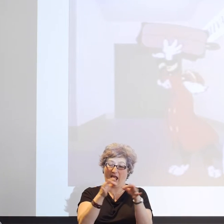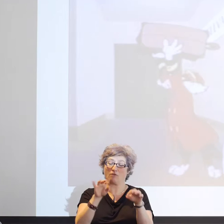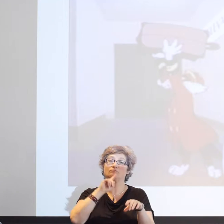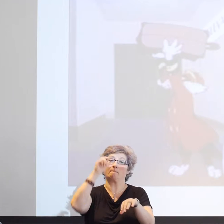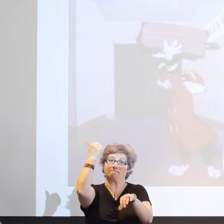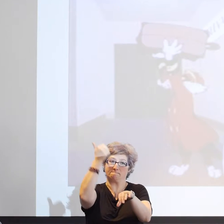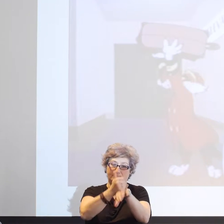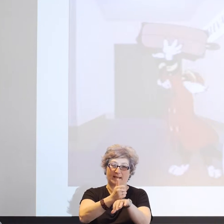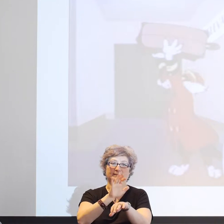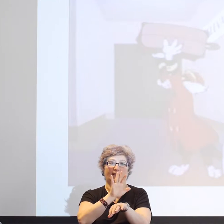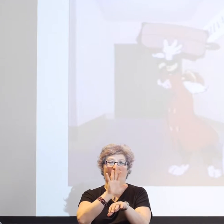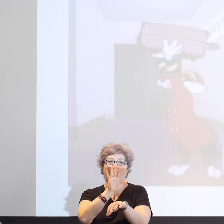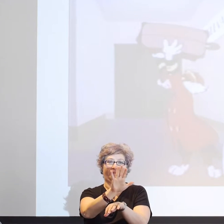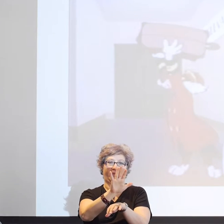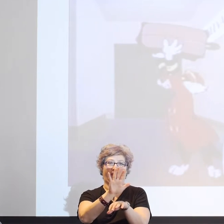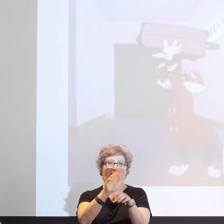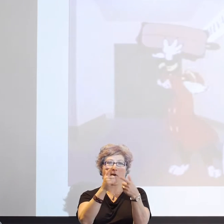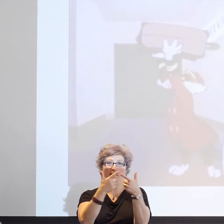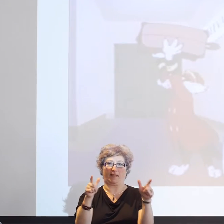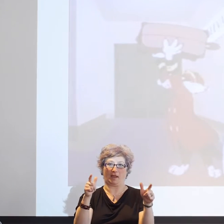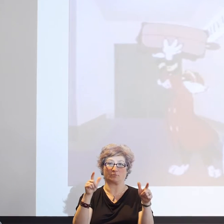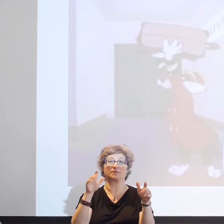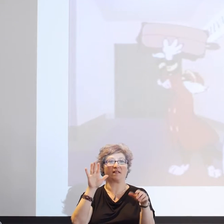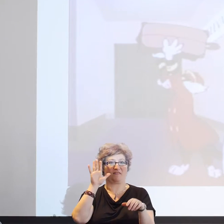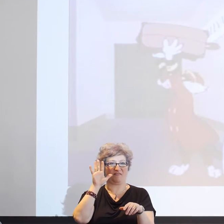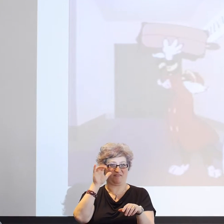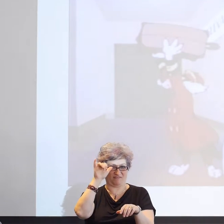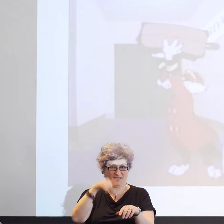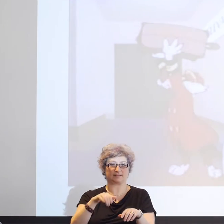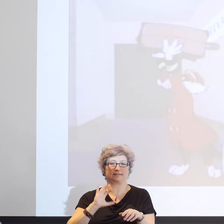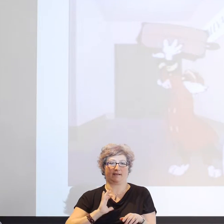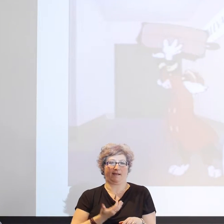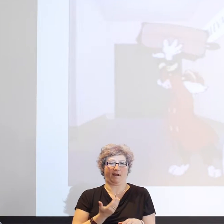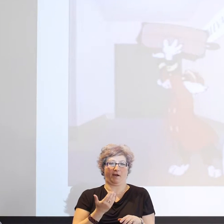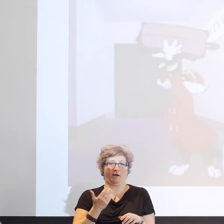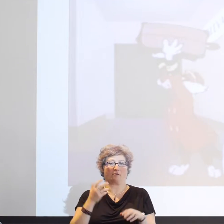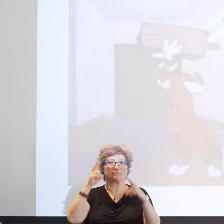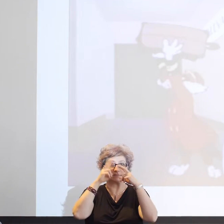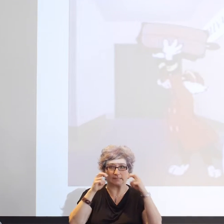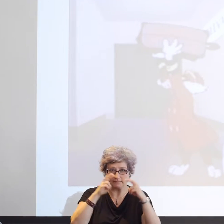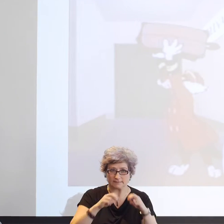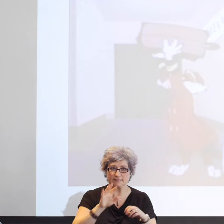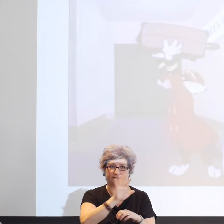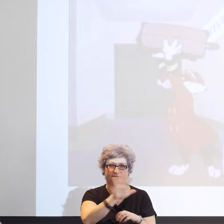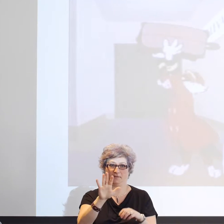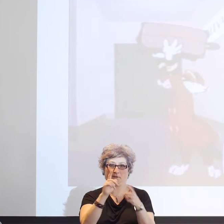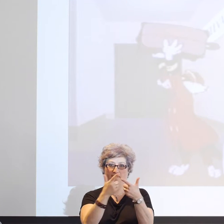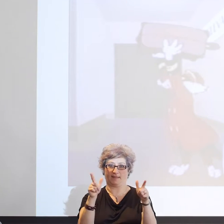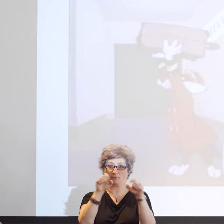And at the time I was traveling with Anne Senghas, my good friend and colleague and collaborator.